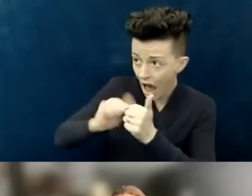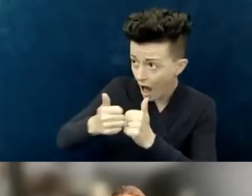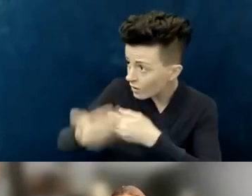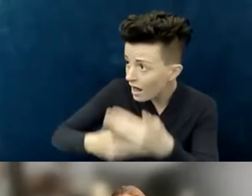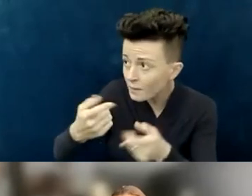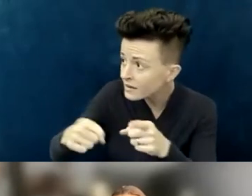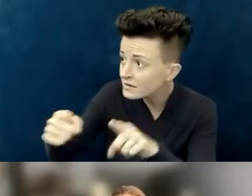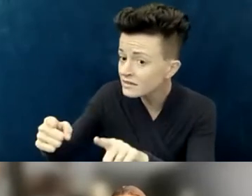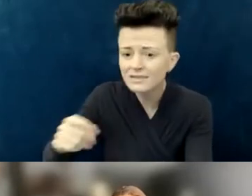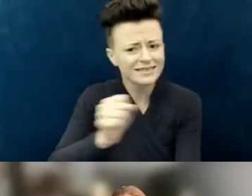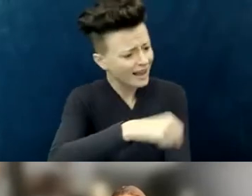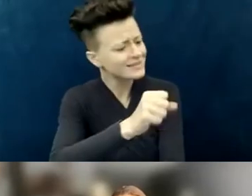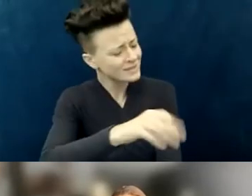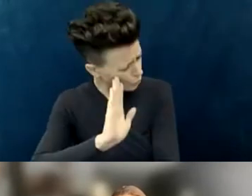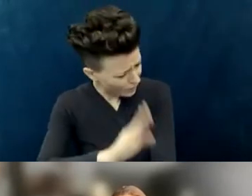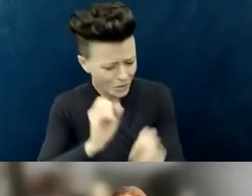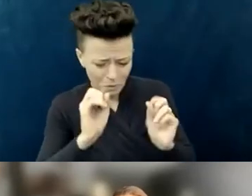"It will be okay however it goes."